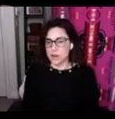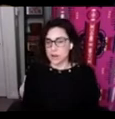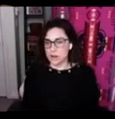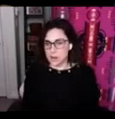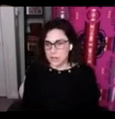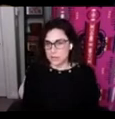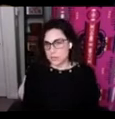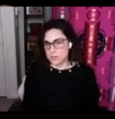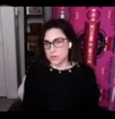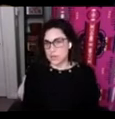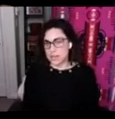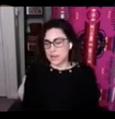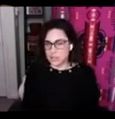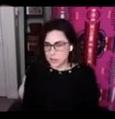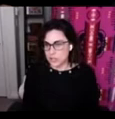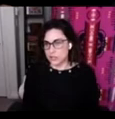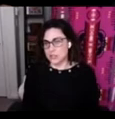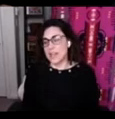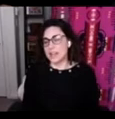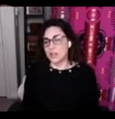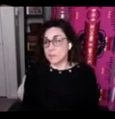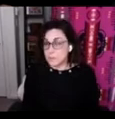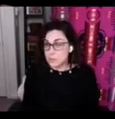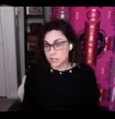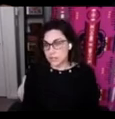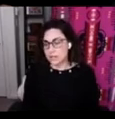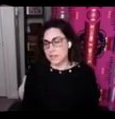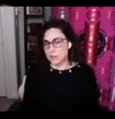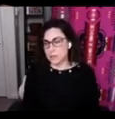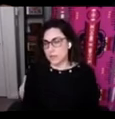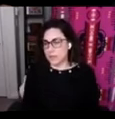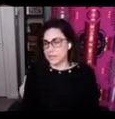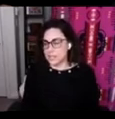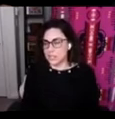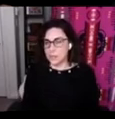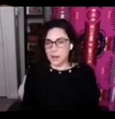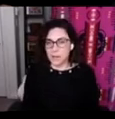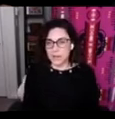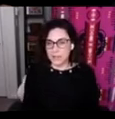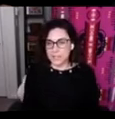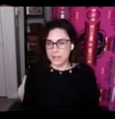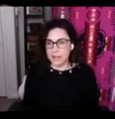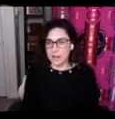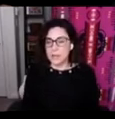our greatest resource and our treasures and our future in language revitalization we all understand that